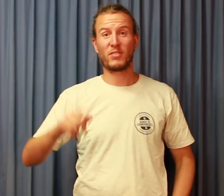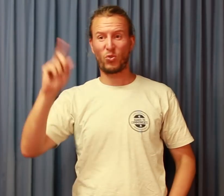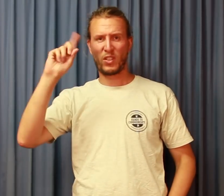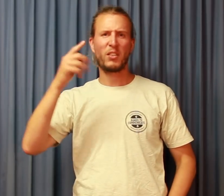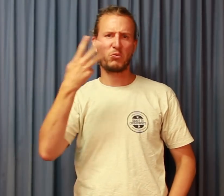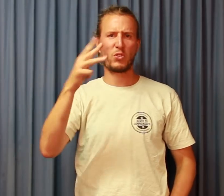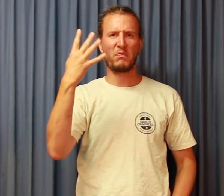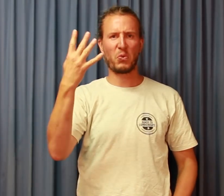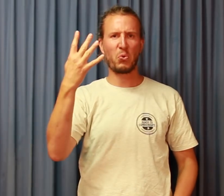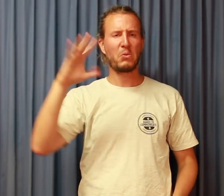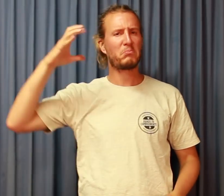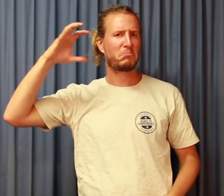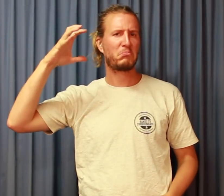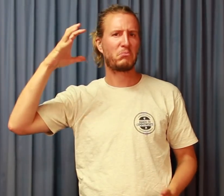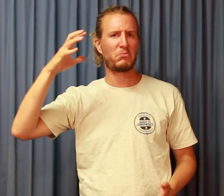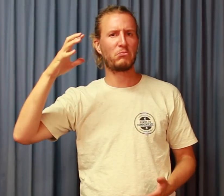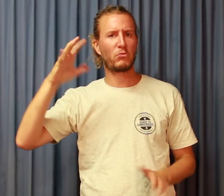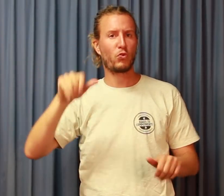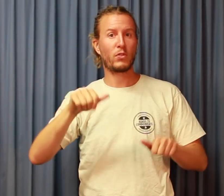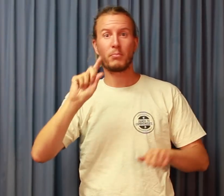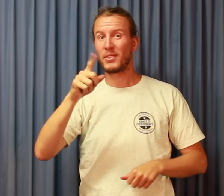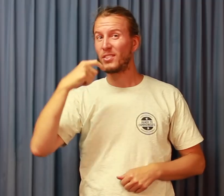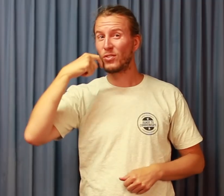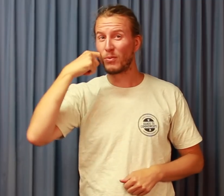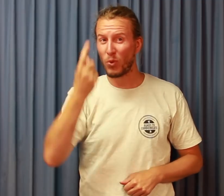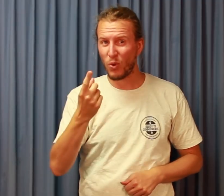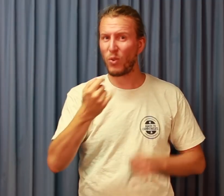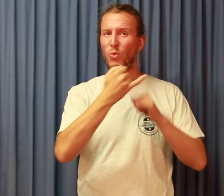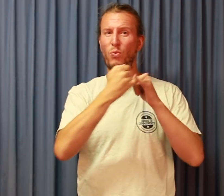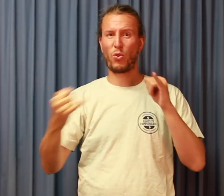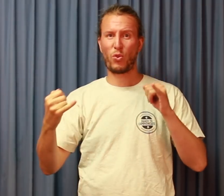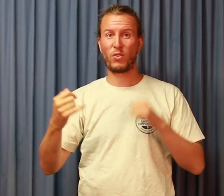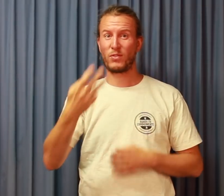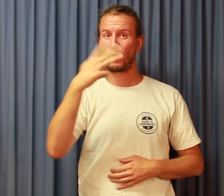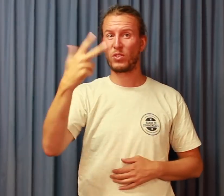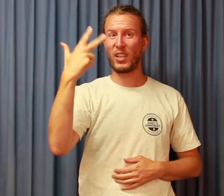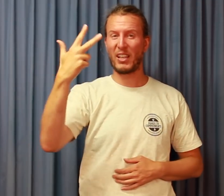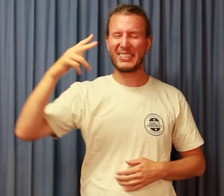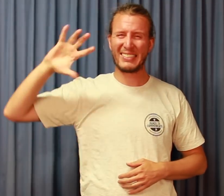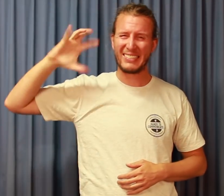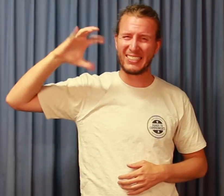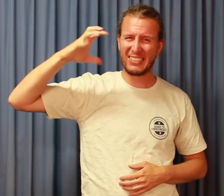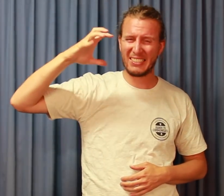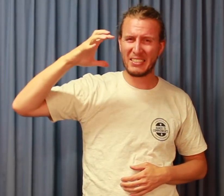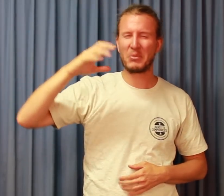Today was 34 degrees and sunny, which was alright, but tomorrow will be worse… It will be 38 degrees with very intense sun.